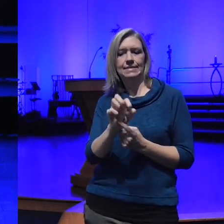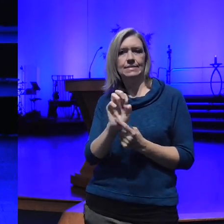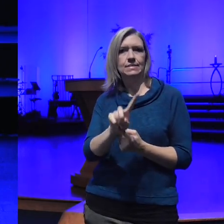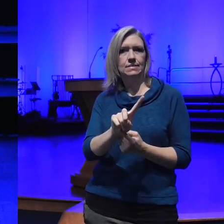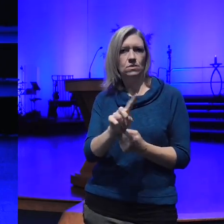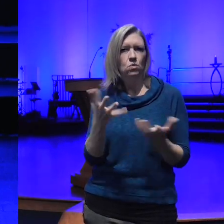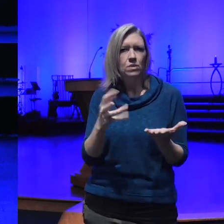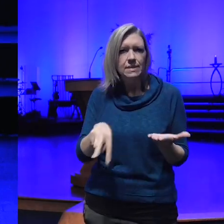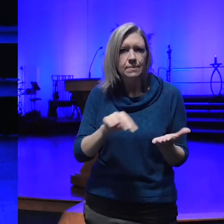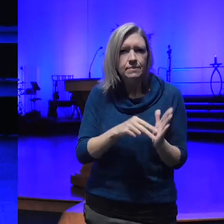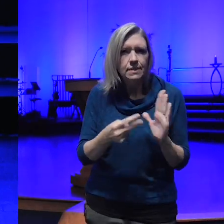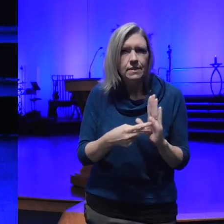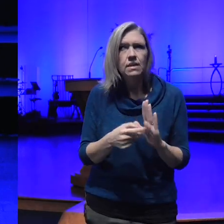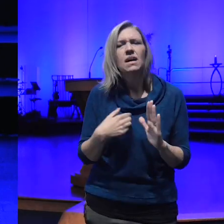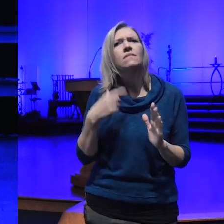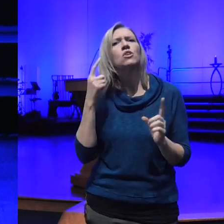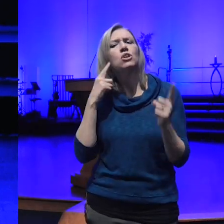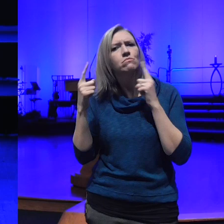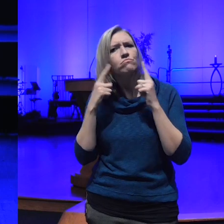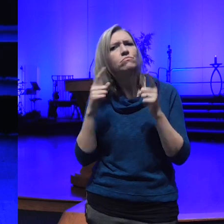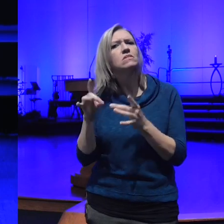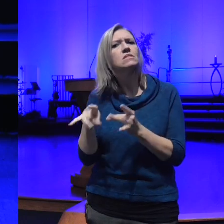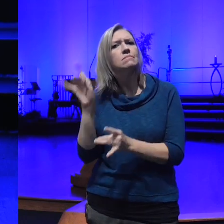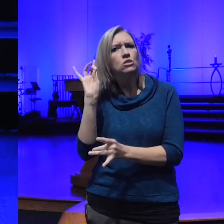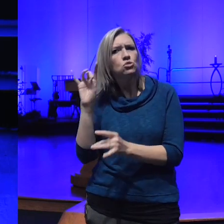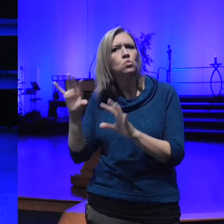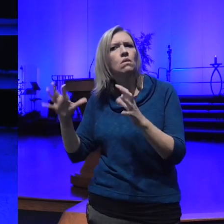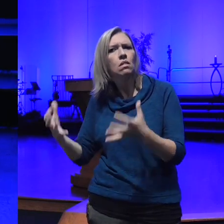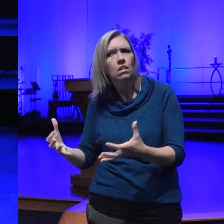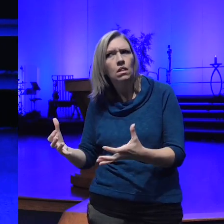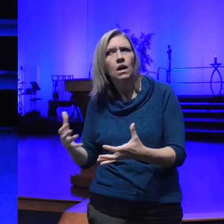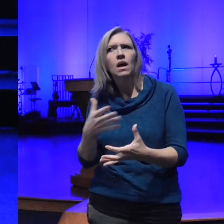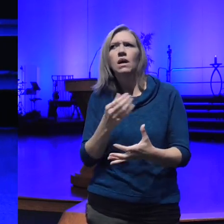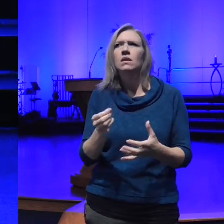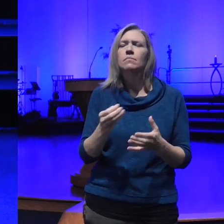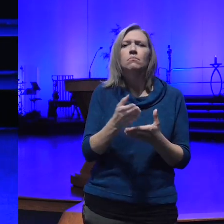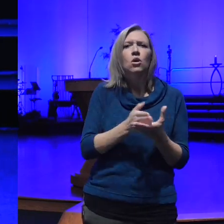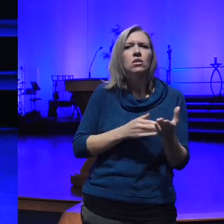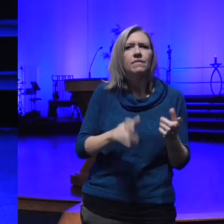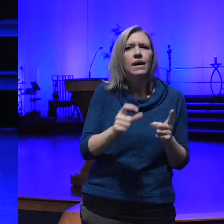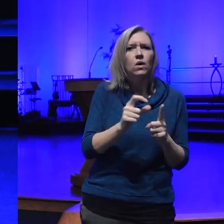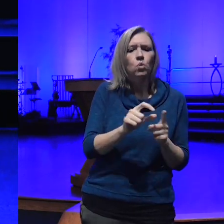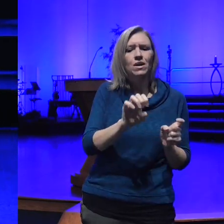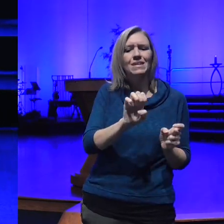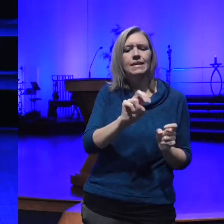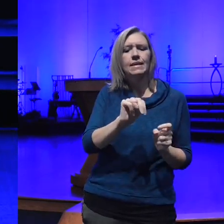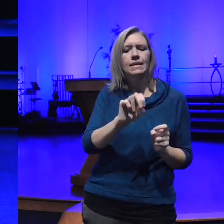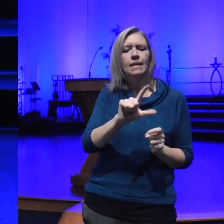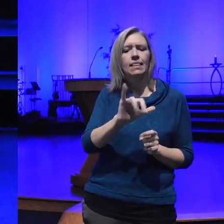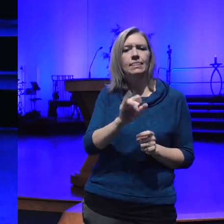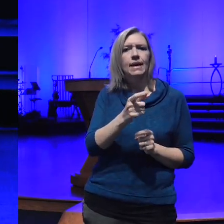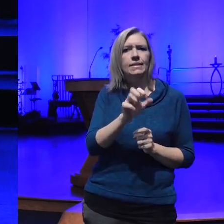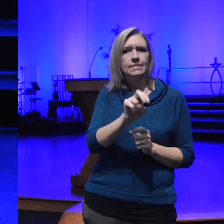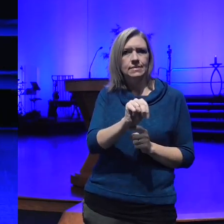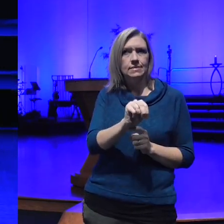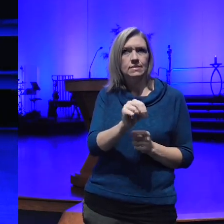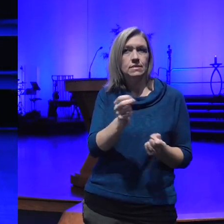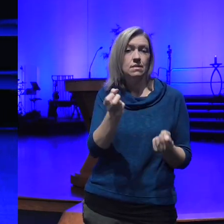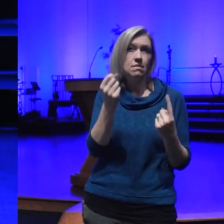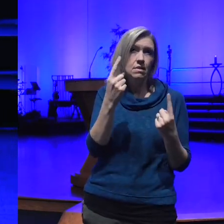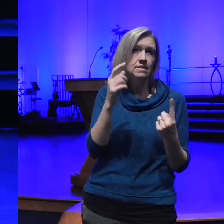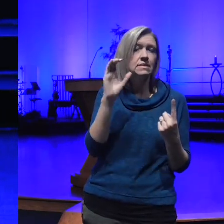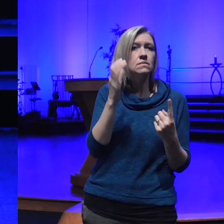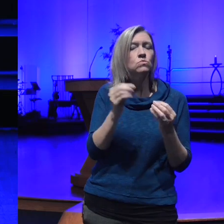there's also an an element of the word enlighten that's defined by being modernized or the latest